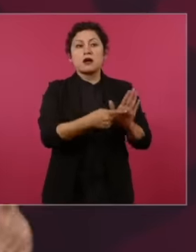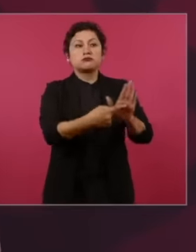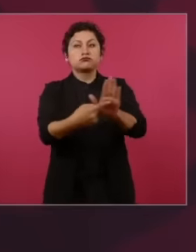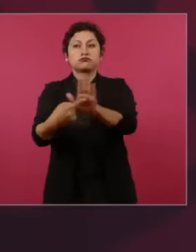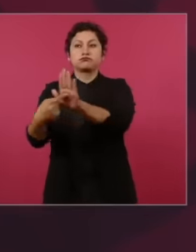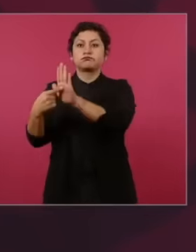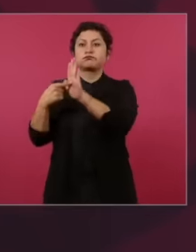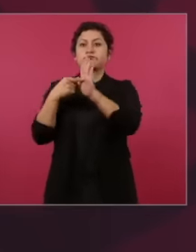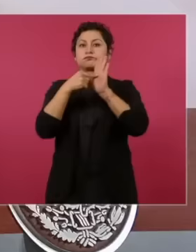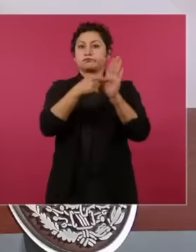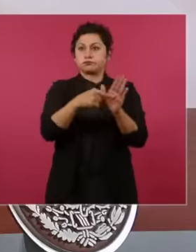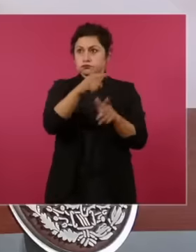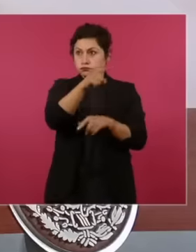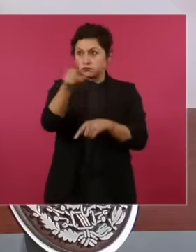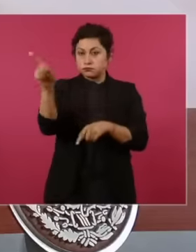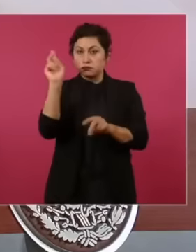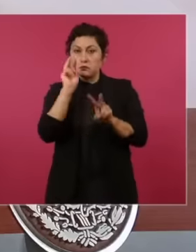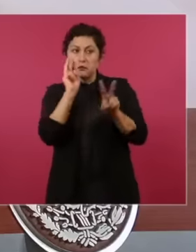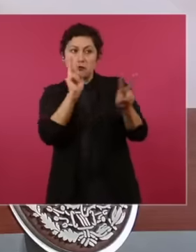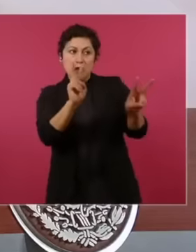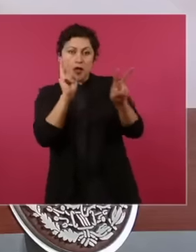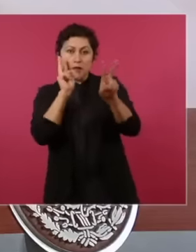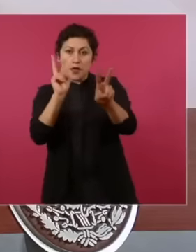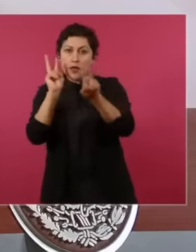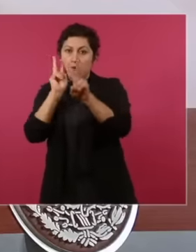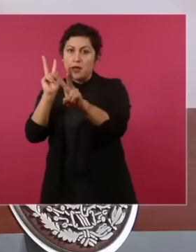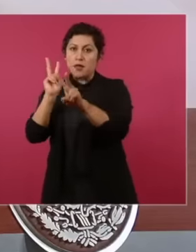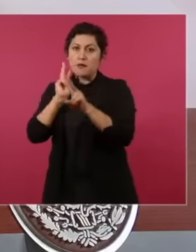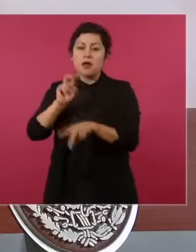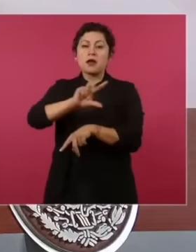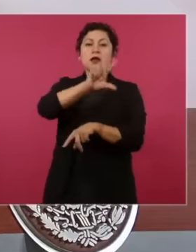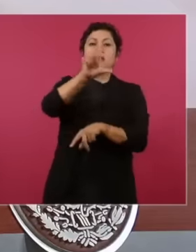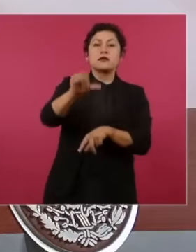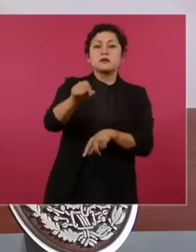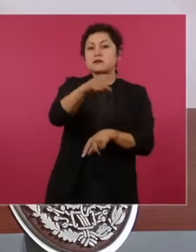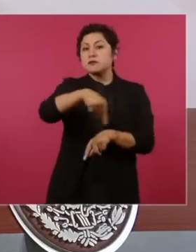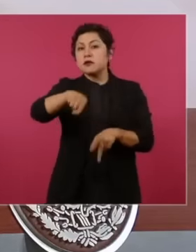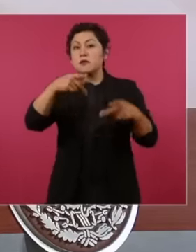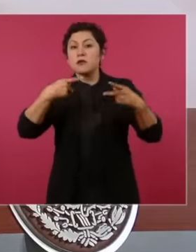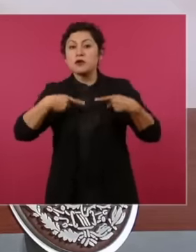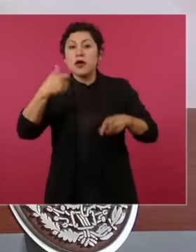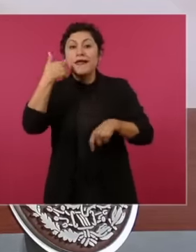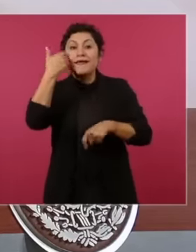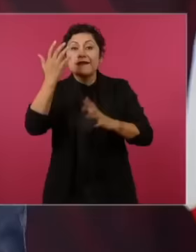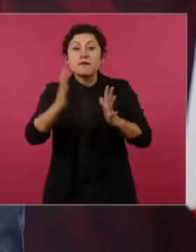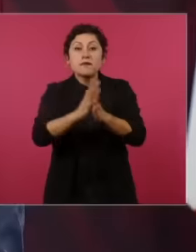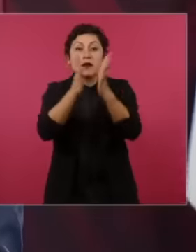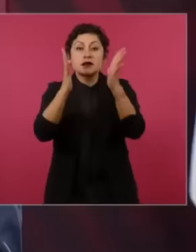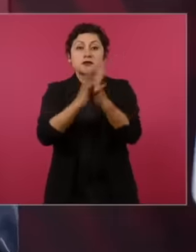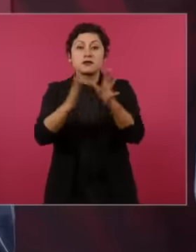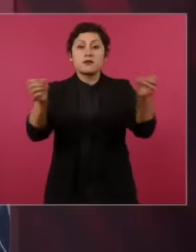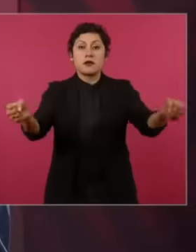all those who want to participate are known to